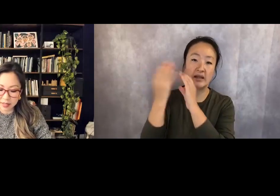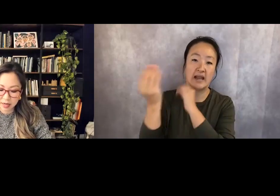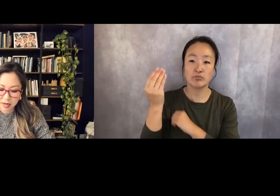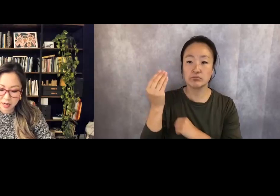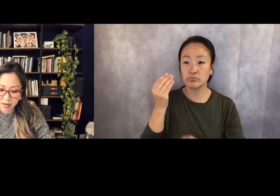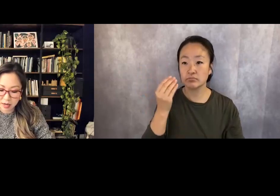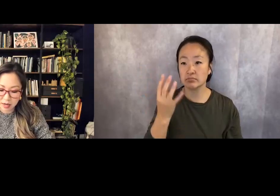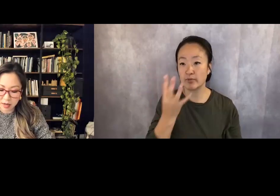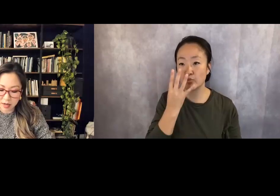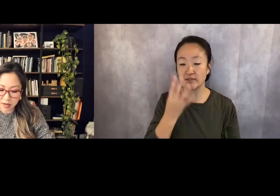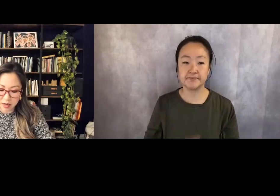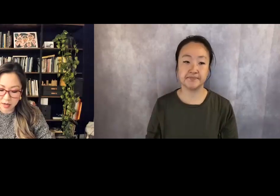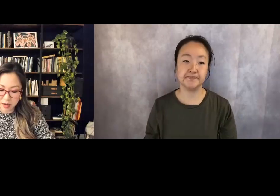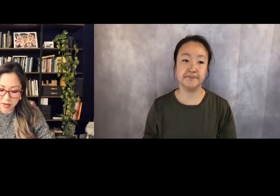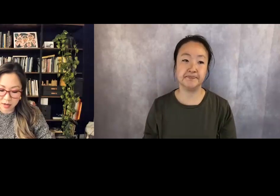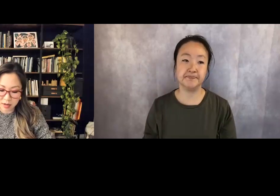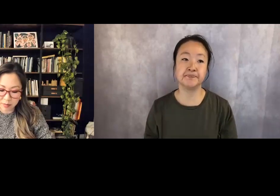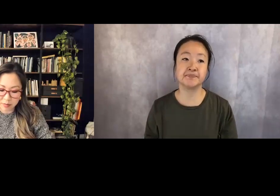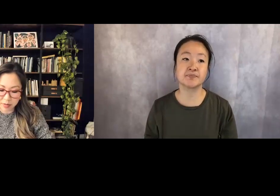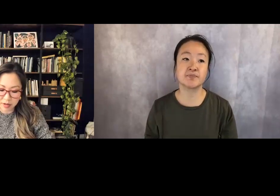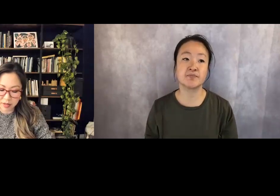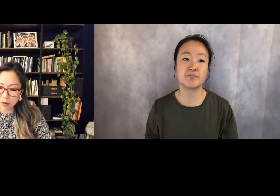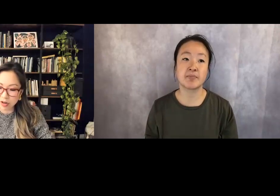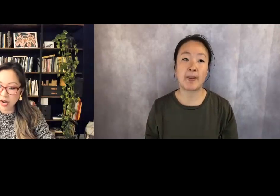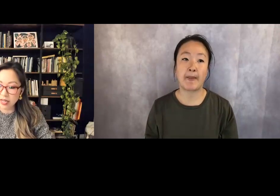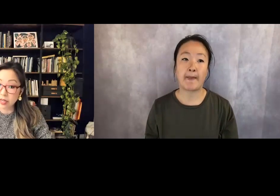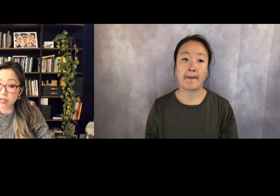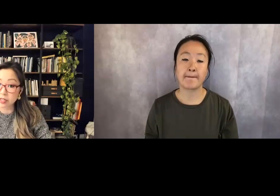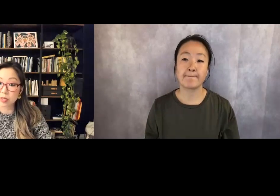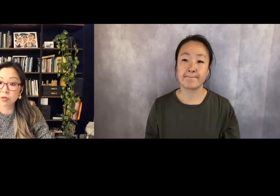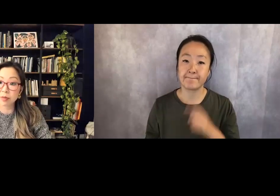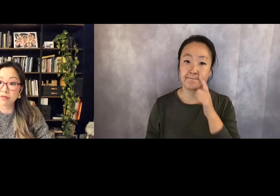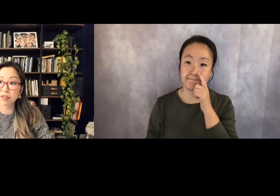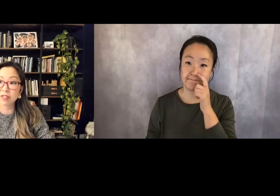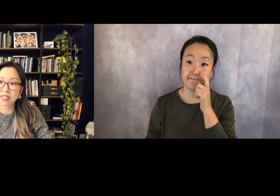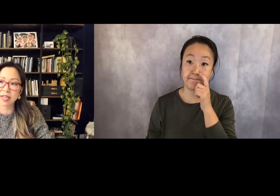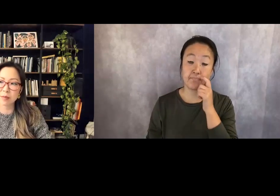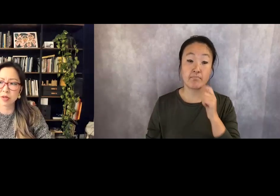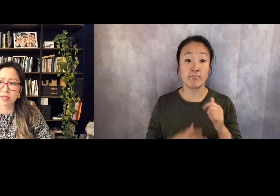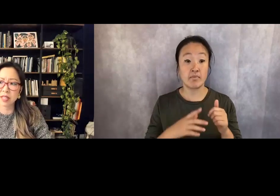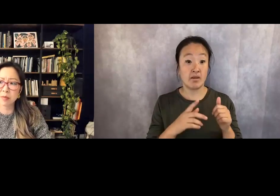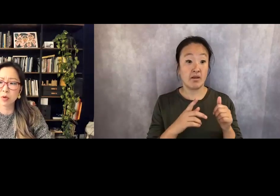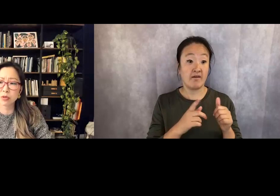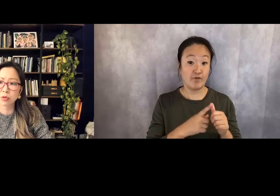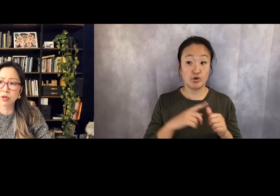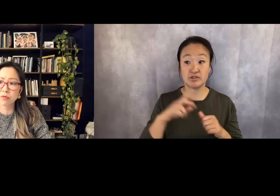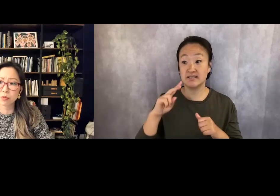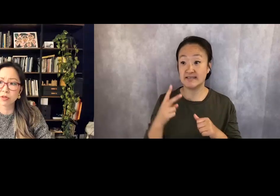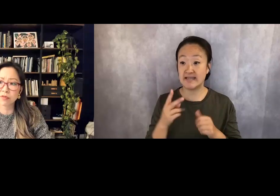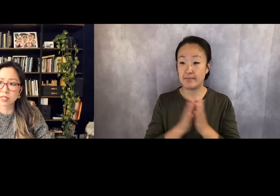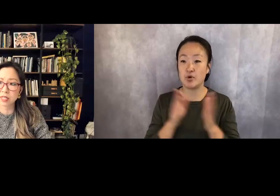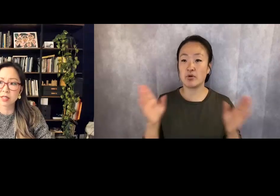And there were nine years between my first and second books, and they both sort of revisit